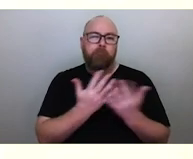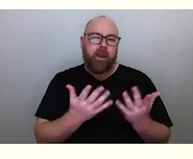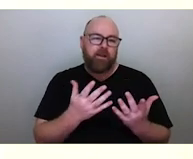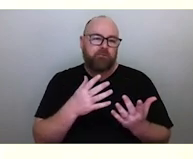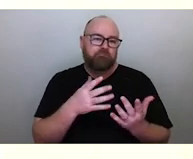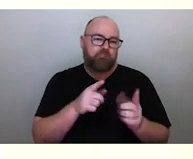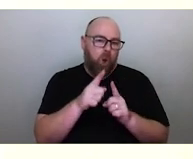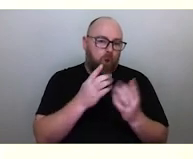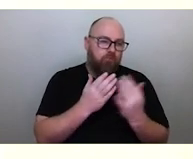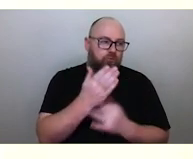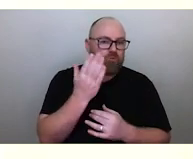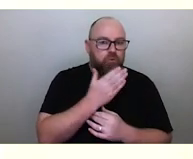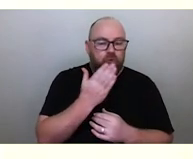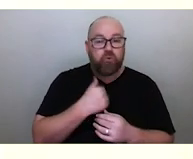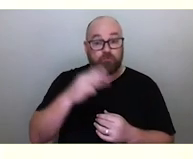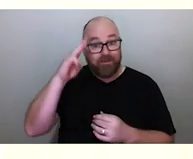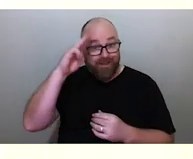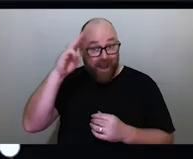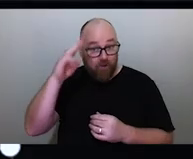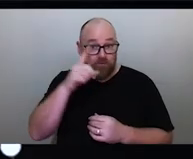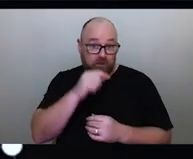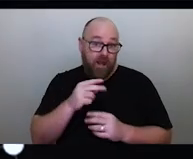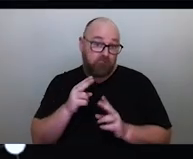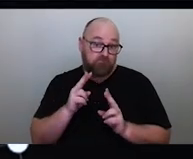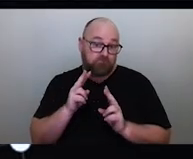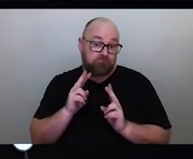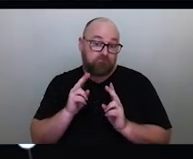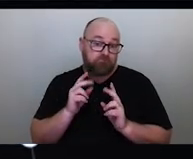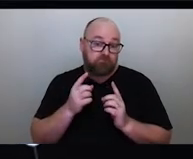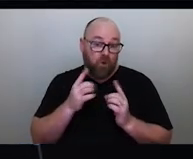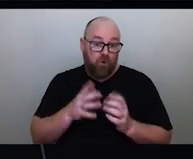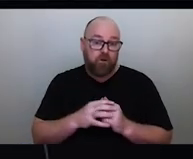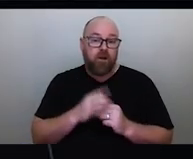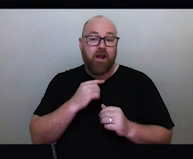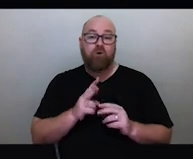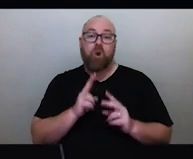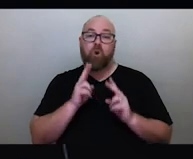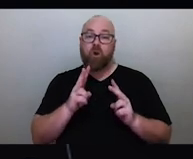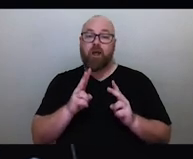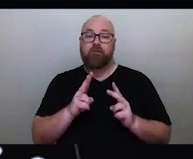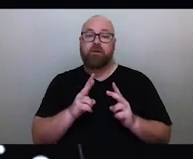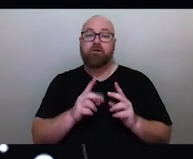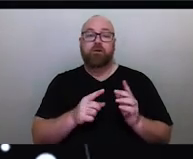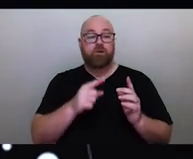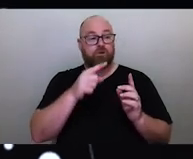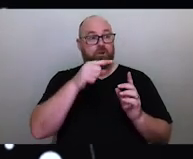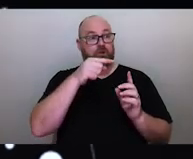or if you did scouts, you would have learned this. You simply look at the top and the bottom star of the Southern Cross,